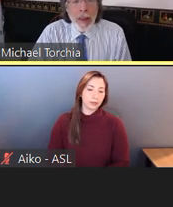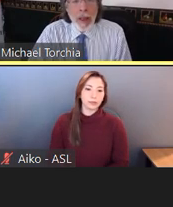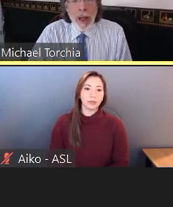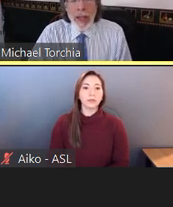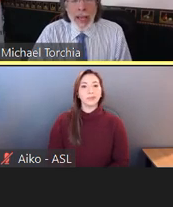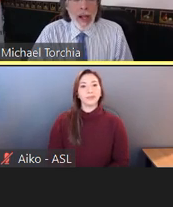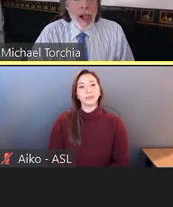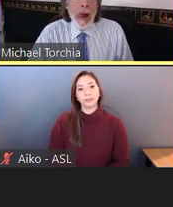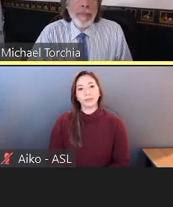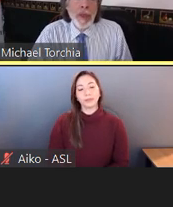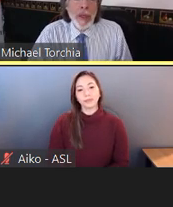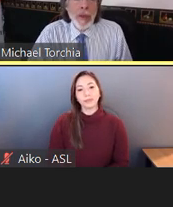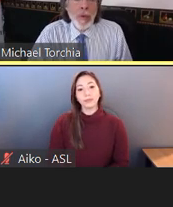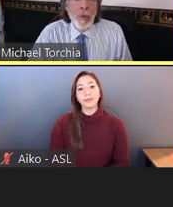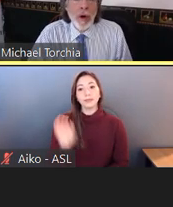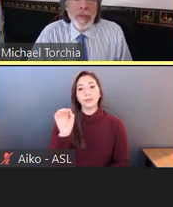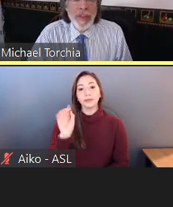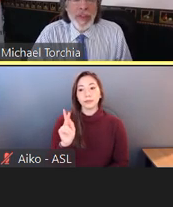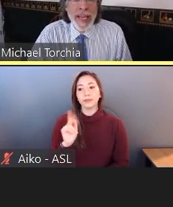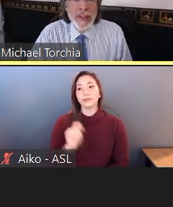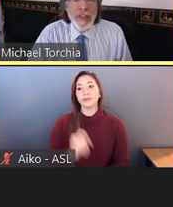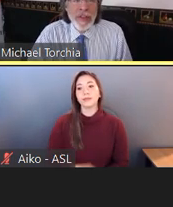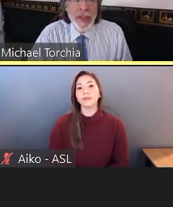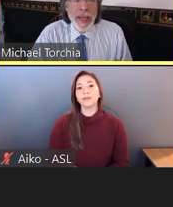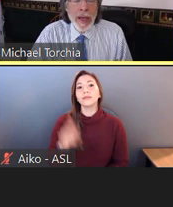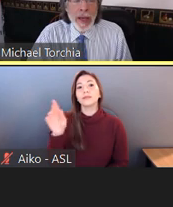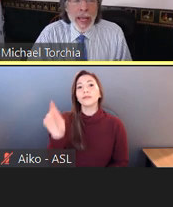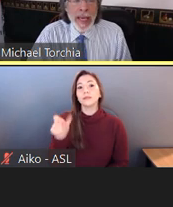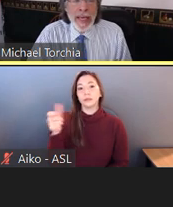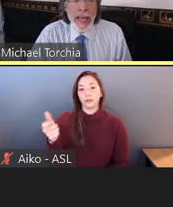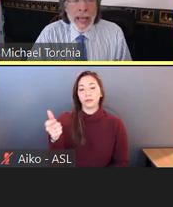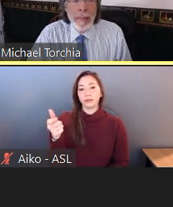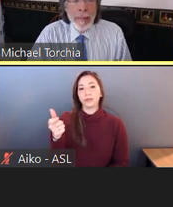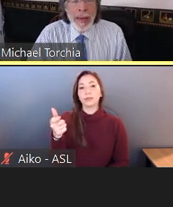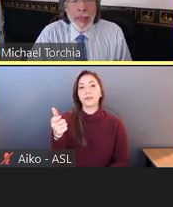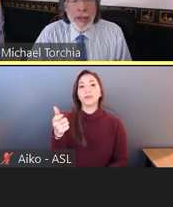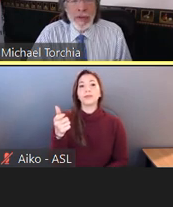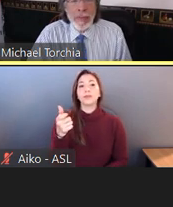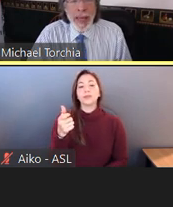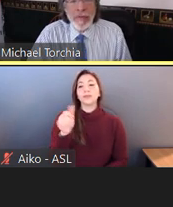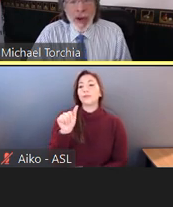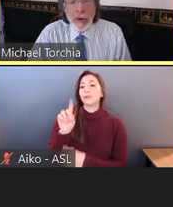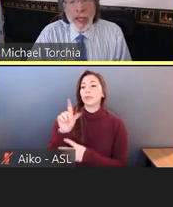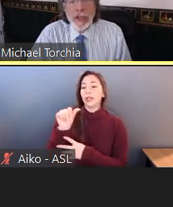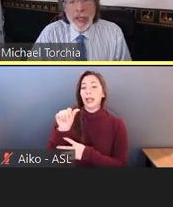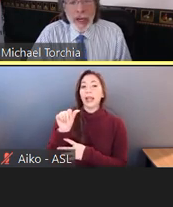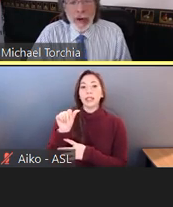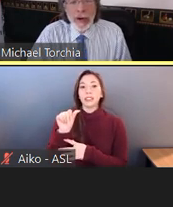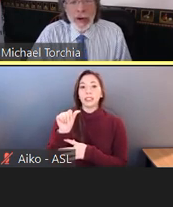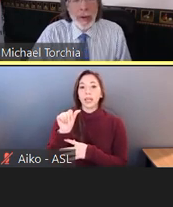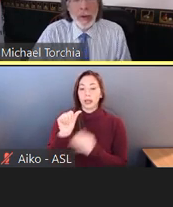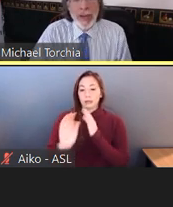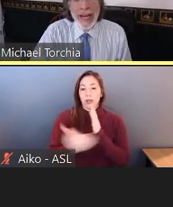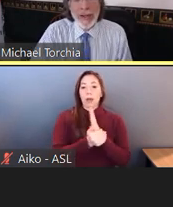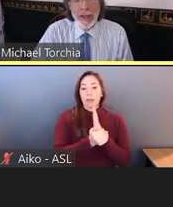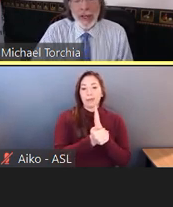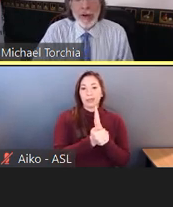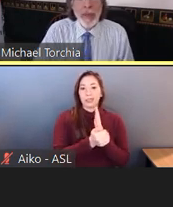OK, one of the things that the ADA Amendment made very clear-- and it was not clear--